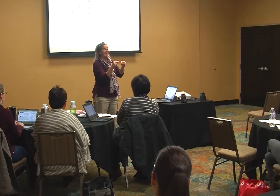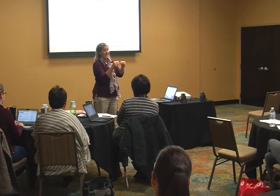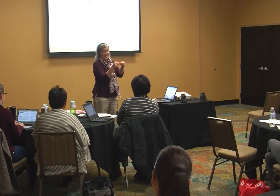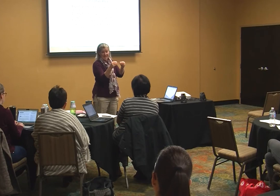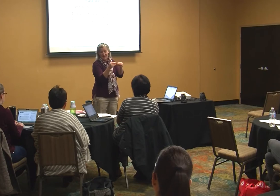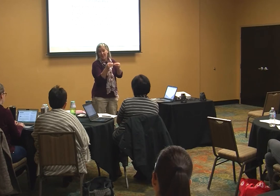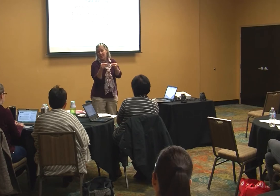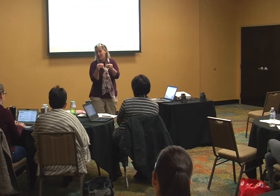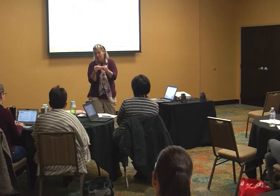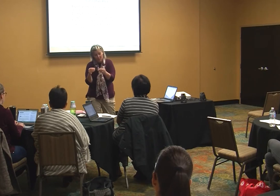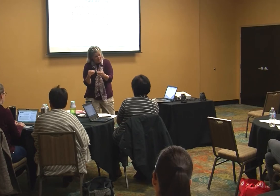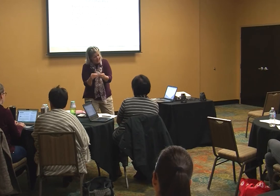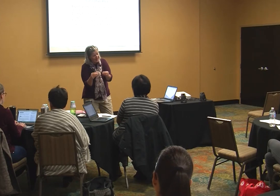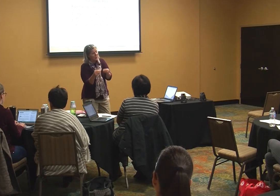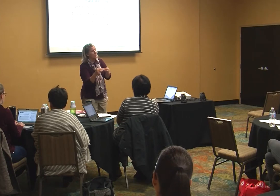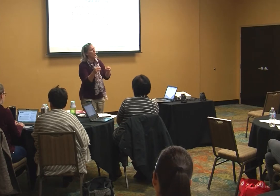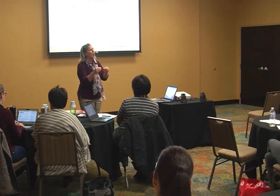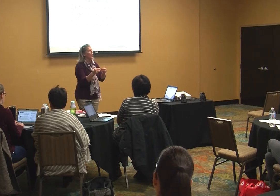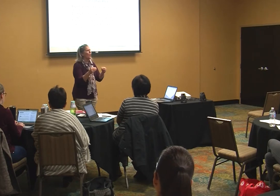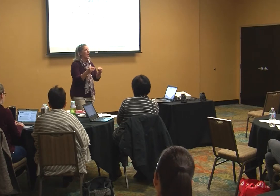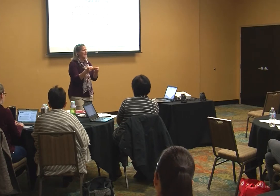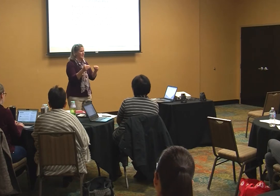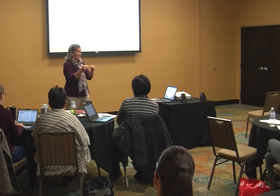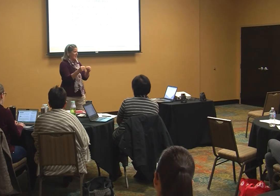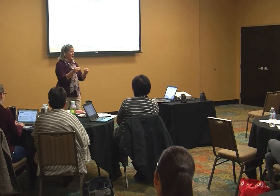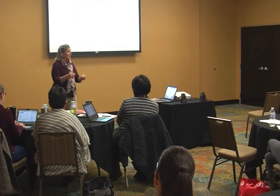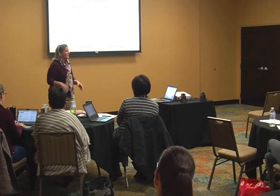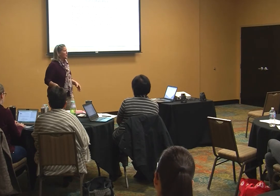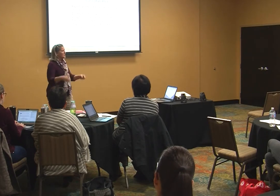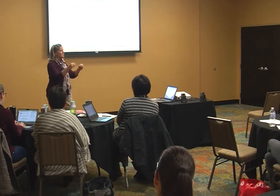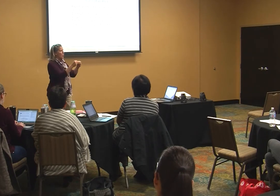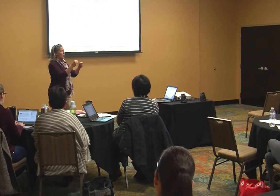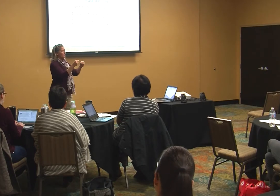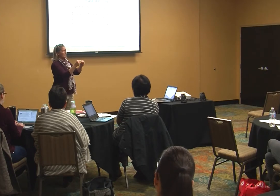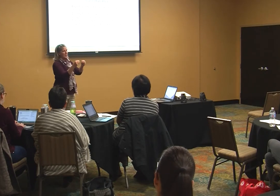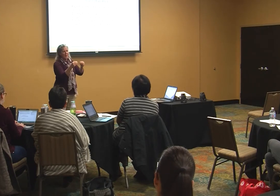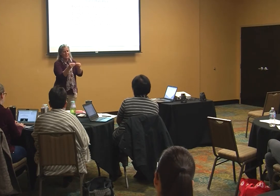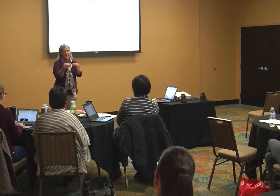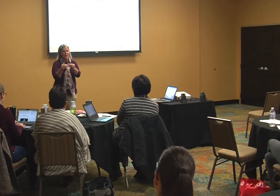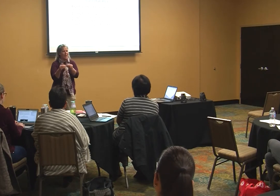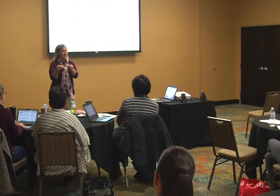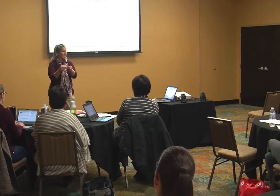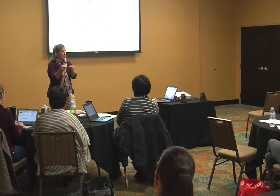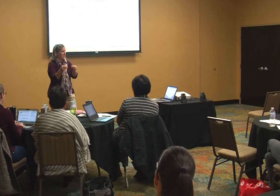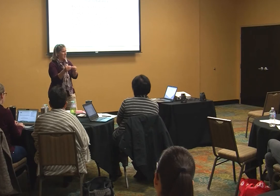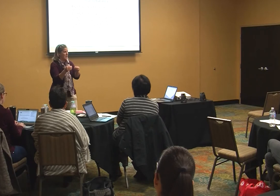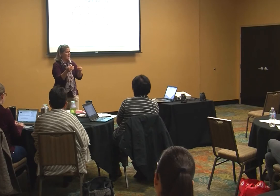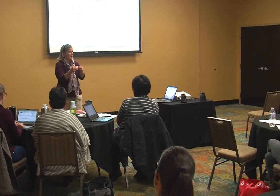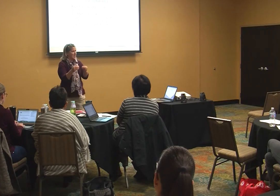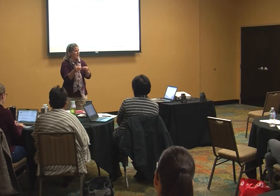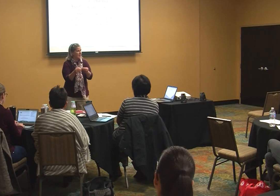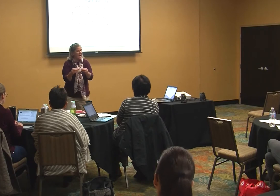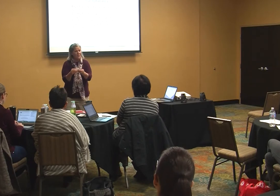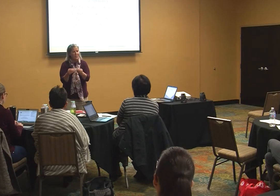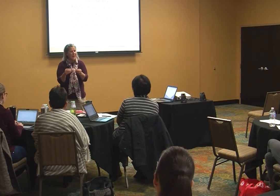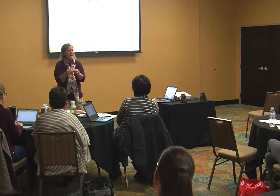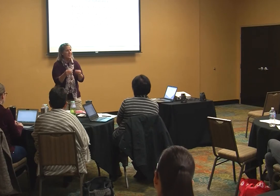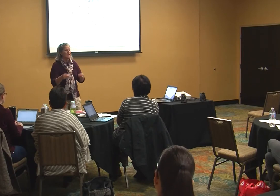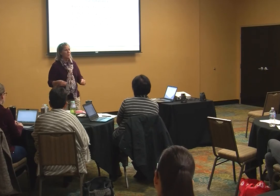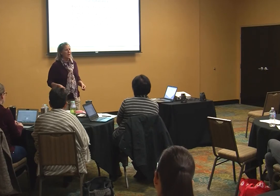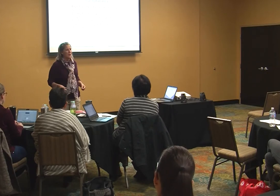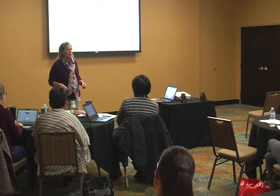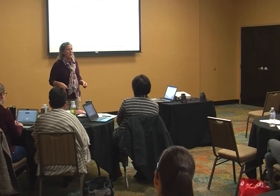thank you thank you more what because more then becomes everything everything and so then you get